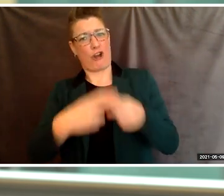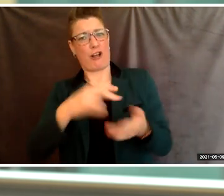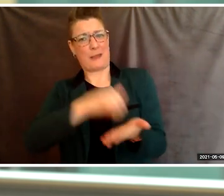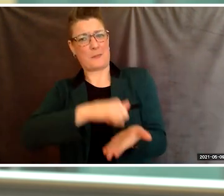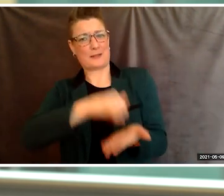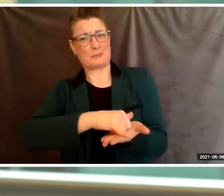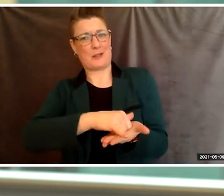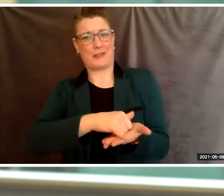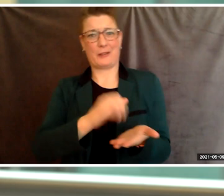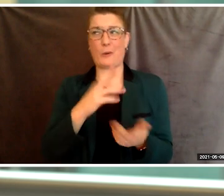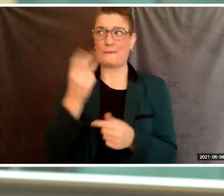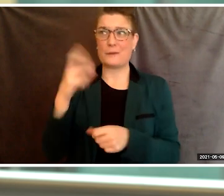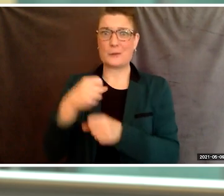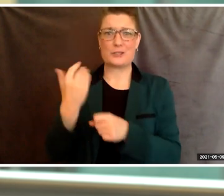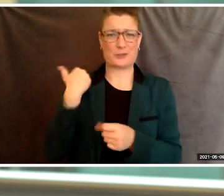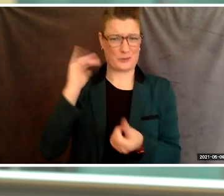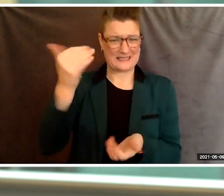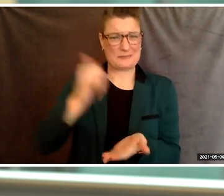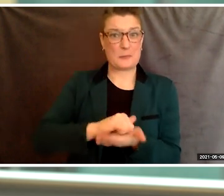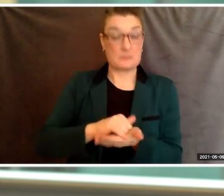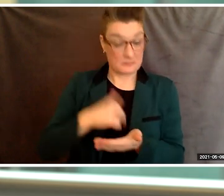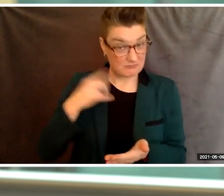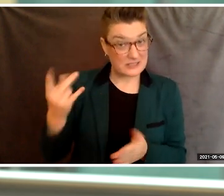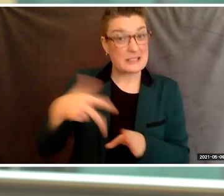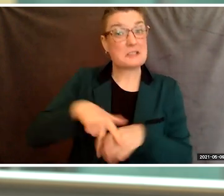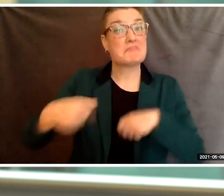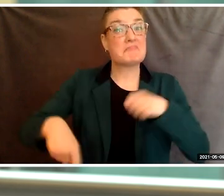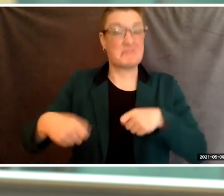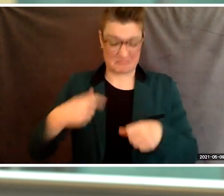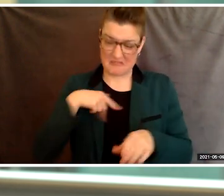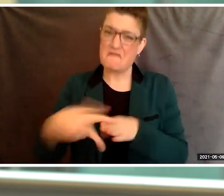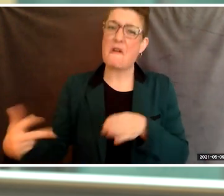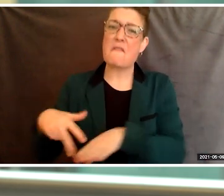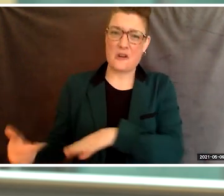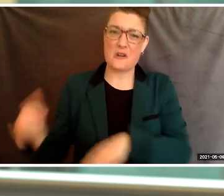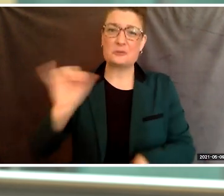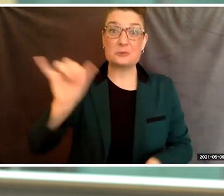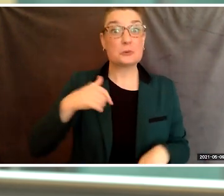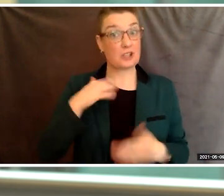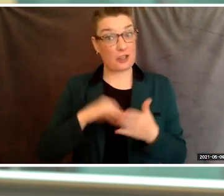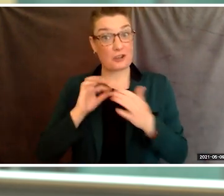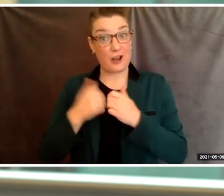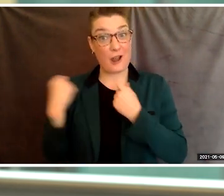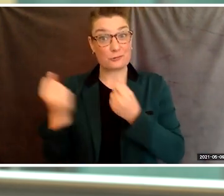I learned to ride a bike, which I took a few falls from, I also learned to drive again which gave me the independence I needed to continue